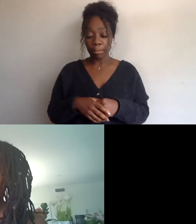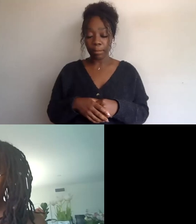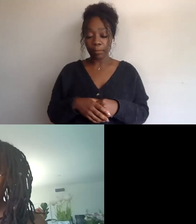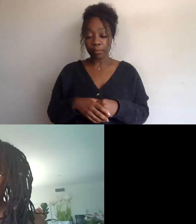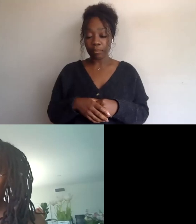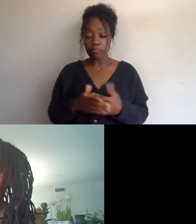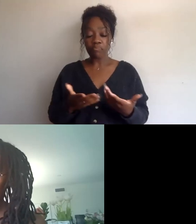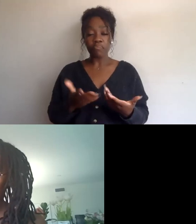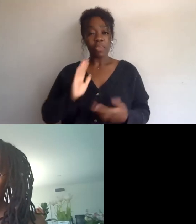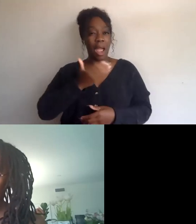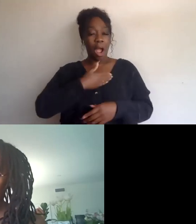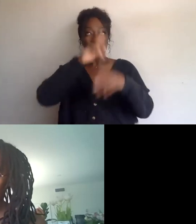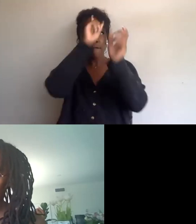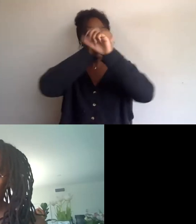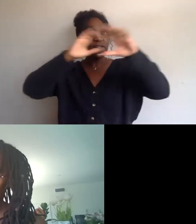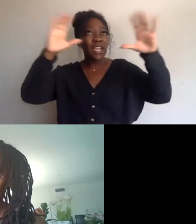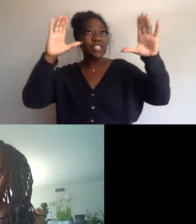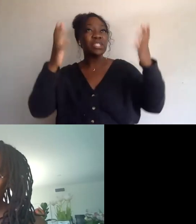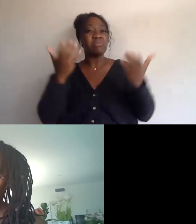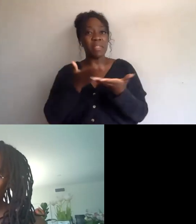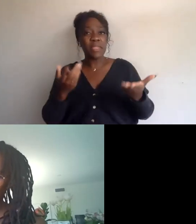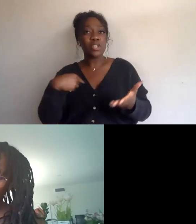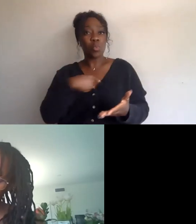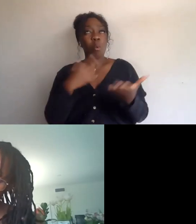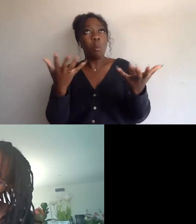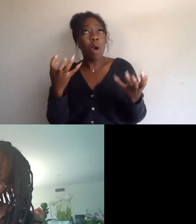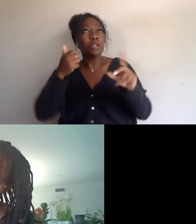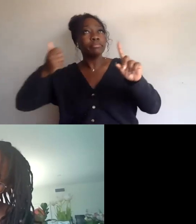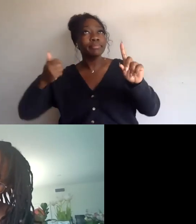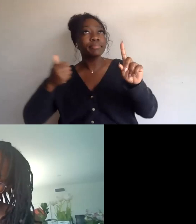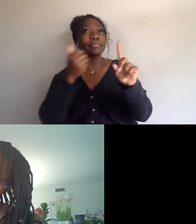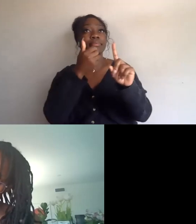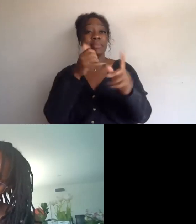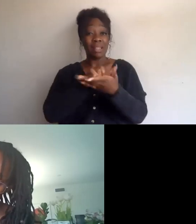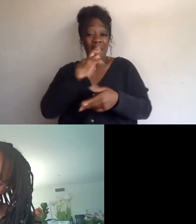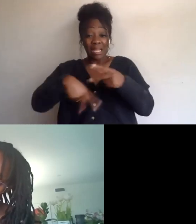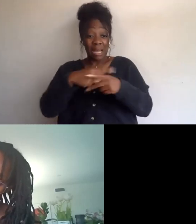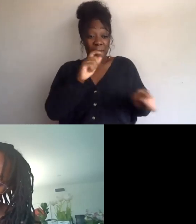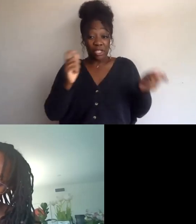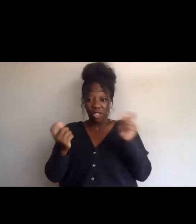To usher in, the kinds of transformative change that we want to bring to this world.